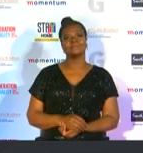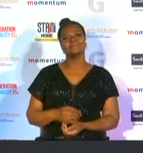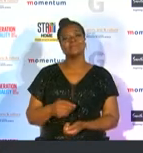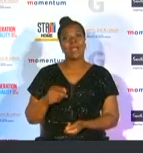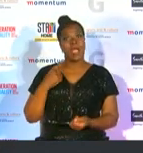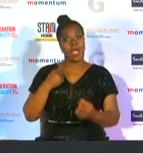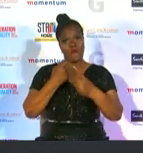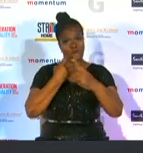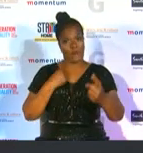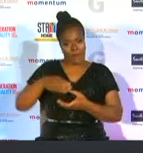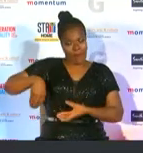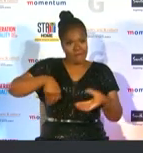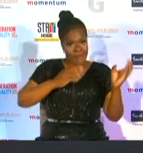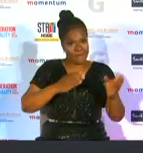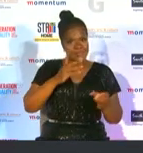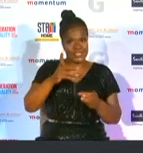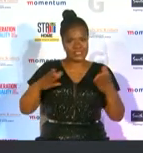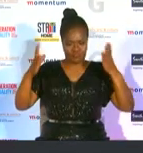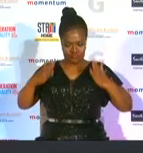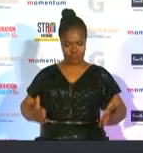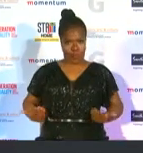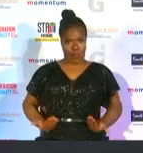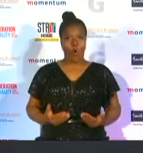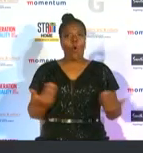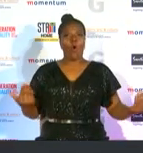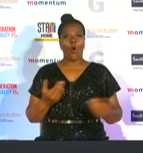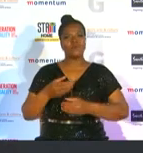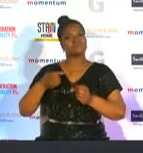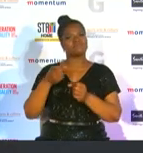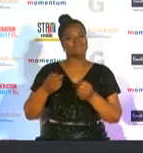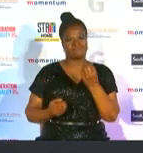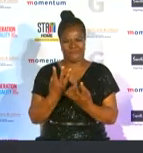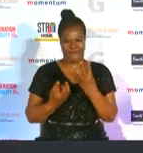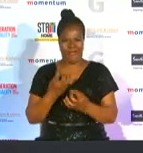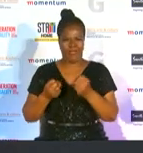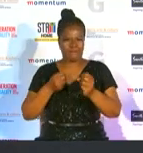is a woman of class and elegance always looking effortlessly well put